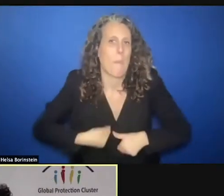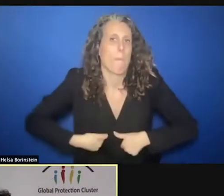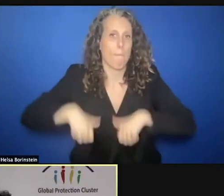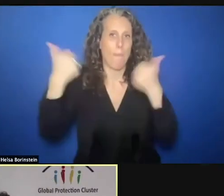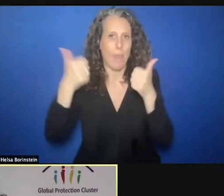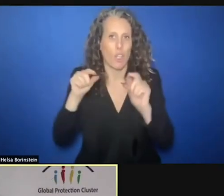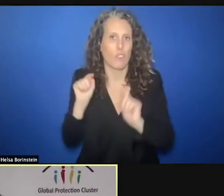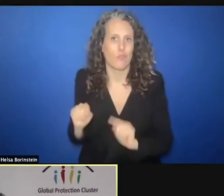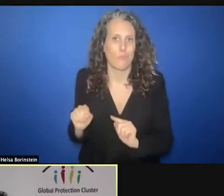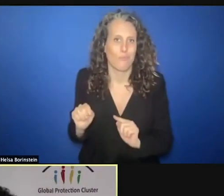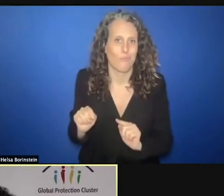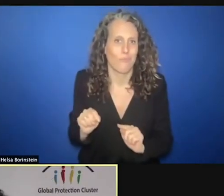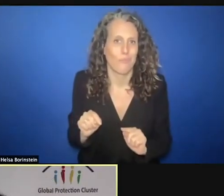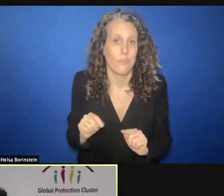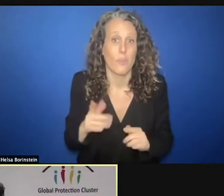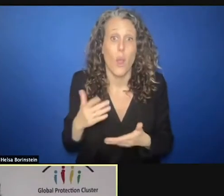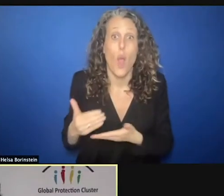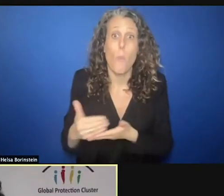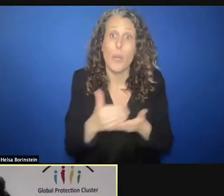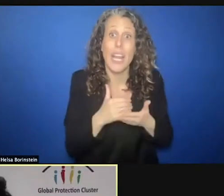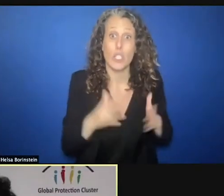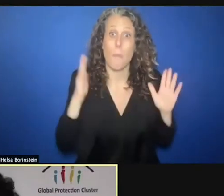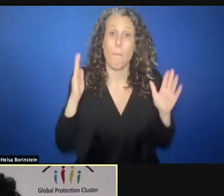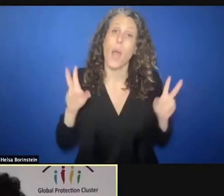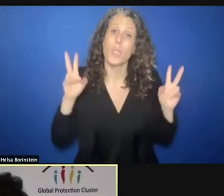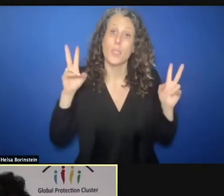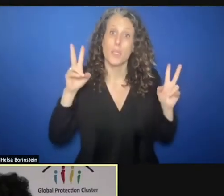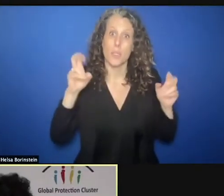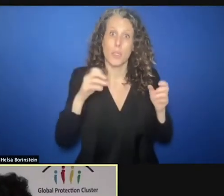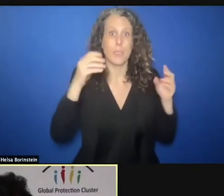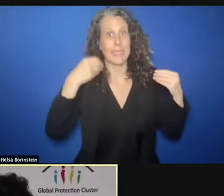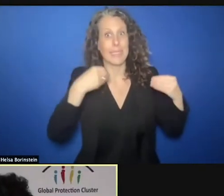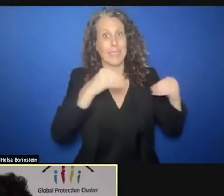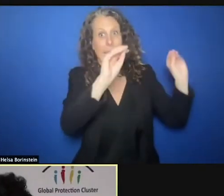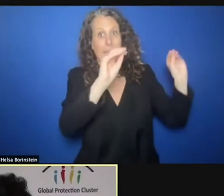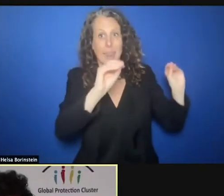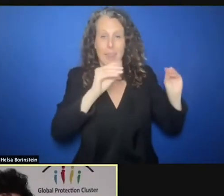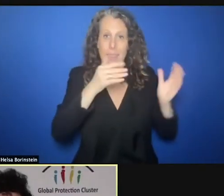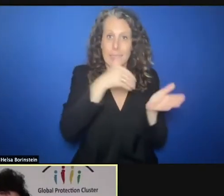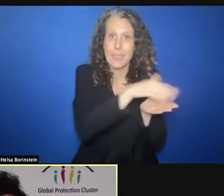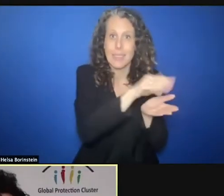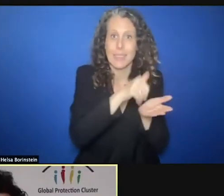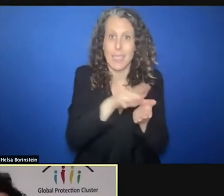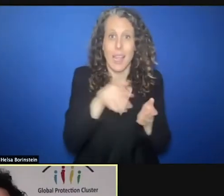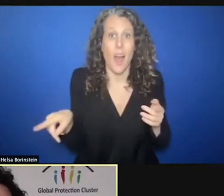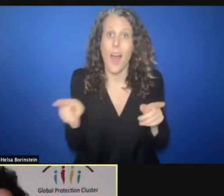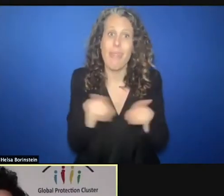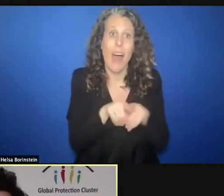Protection doesn't need to be sold. Protection is not a marketing game. This is a commitment